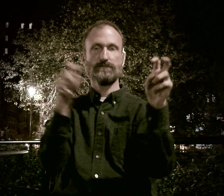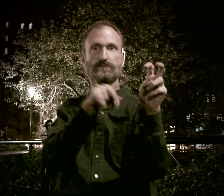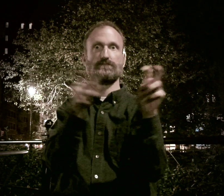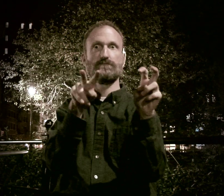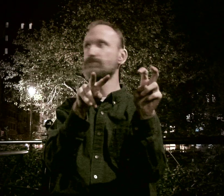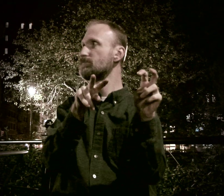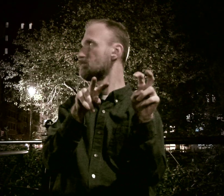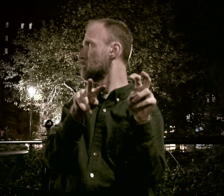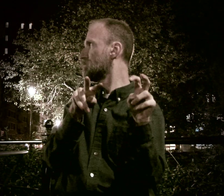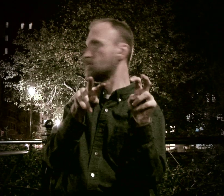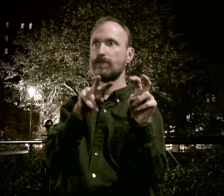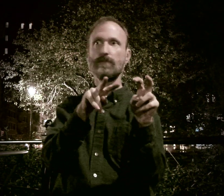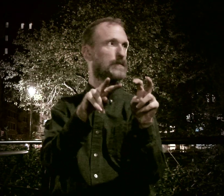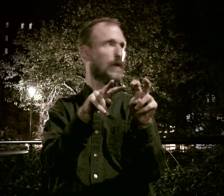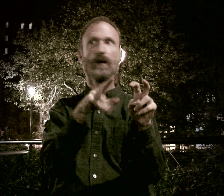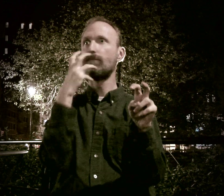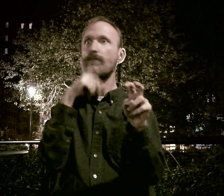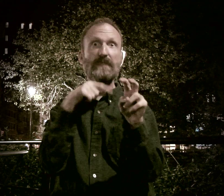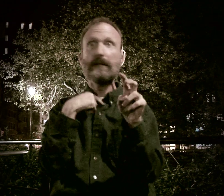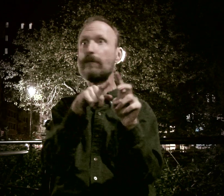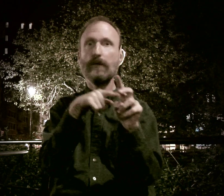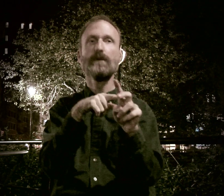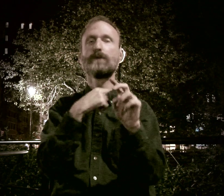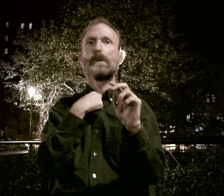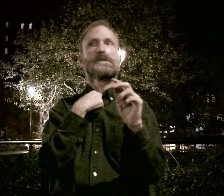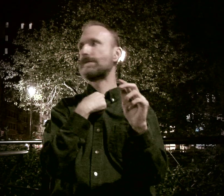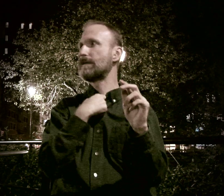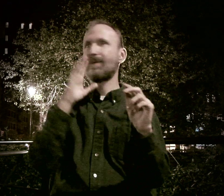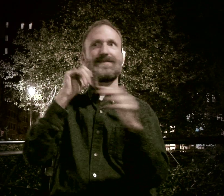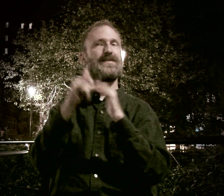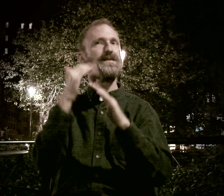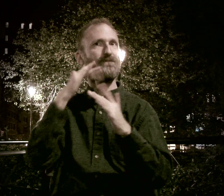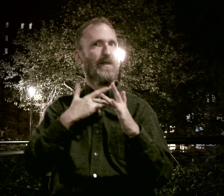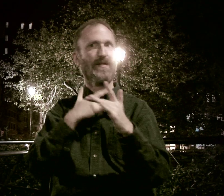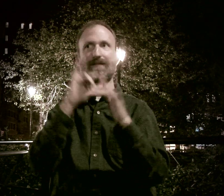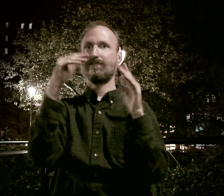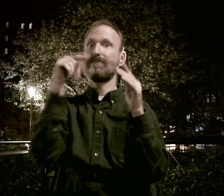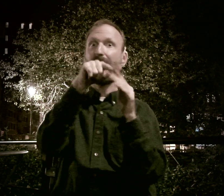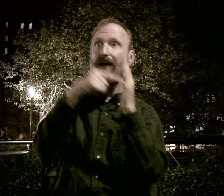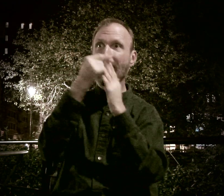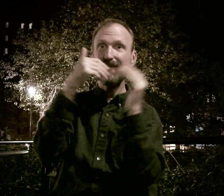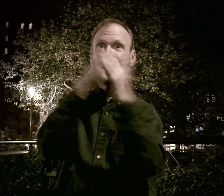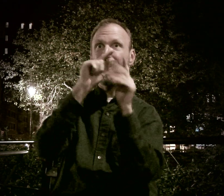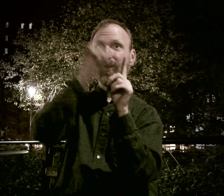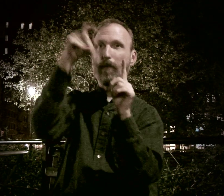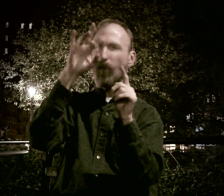Wow, there it was! That was me. At that time, I felt uneasy since the magazine was near the cashier,